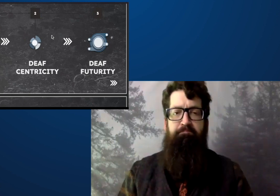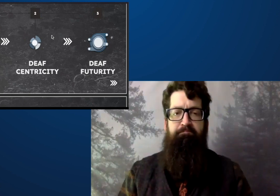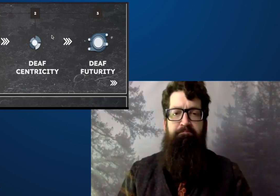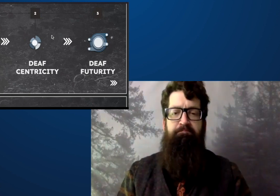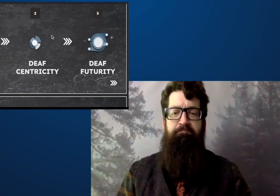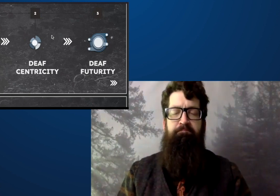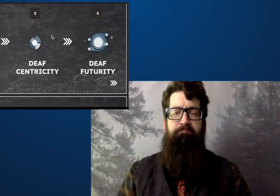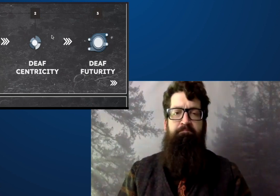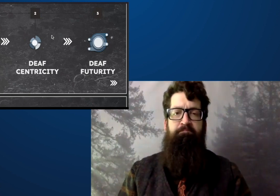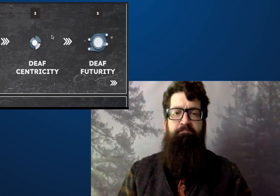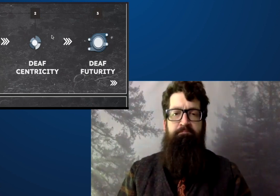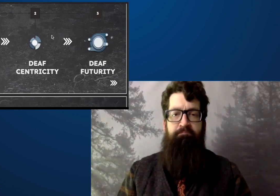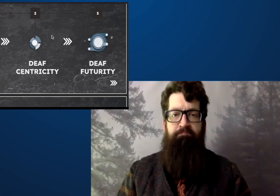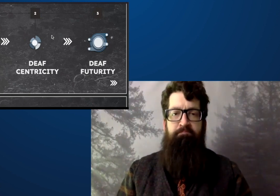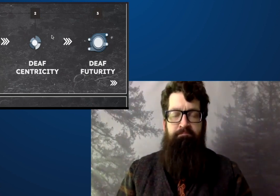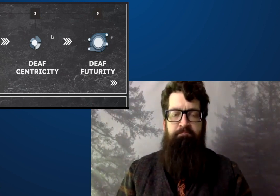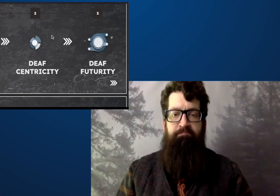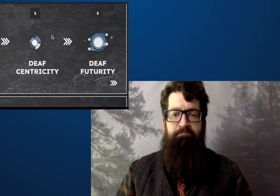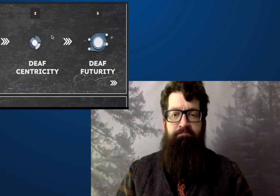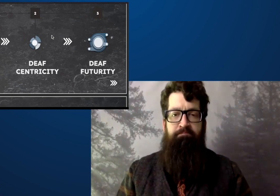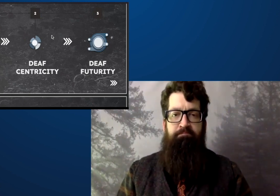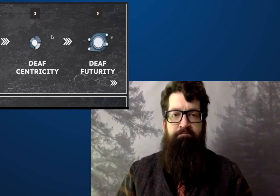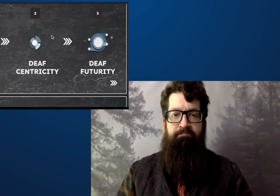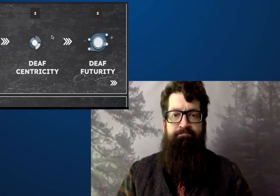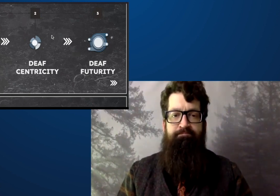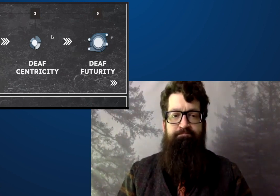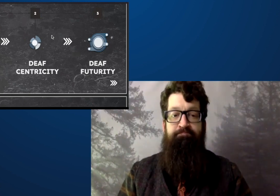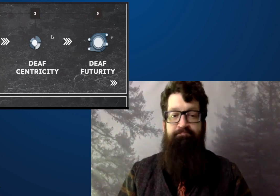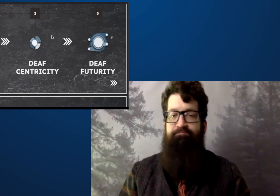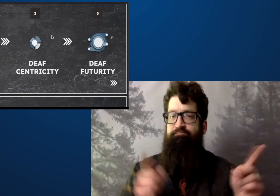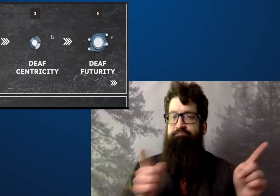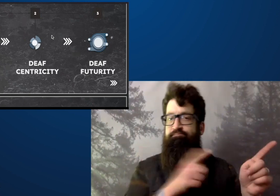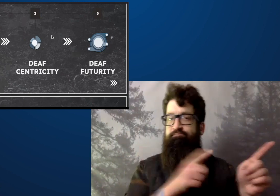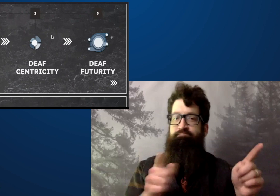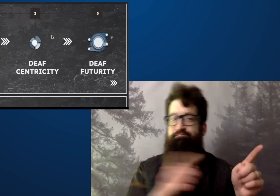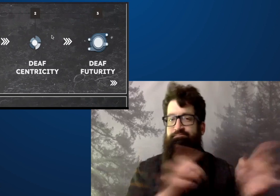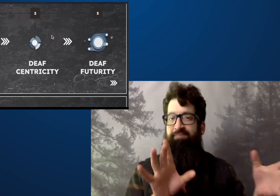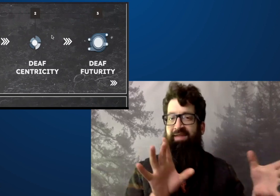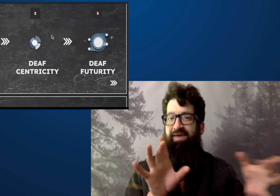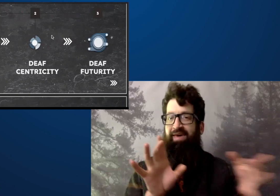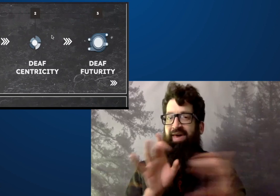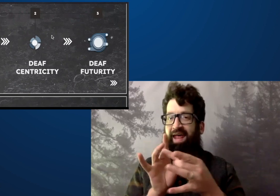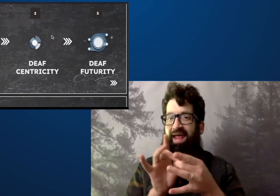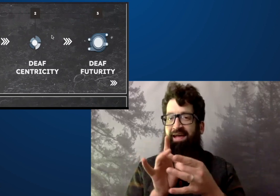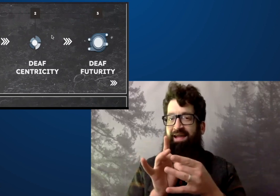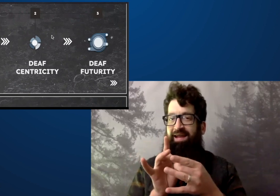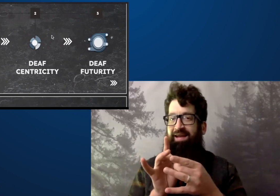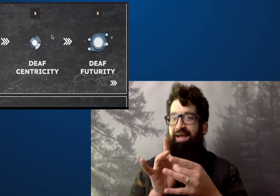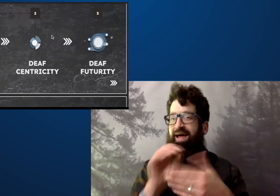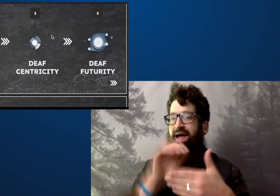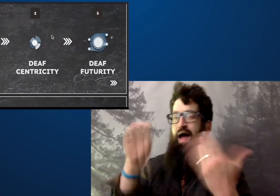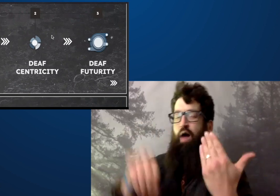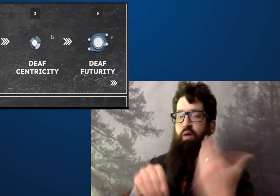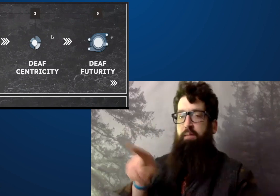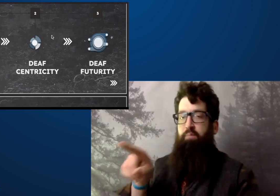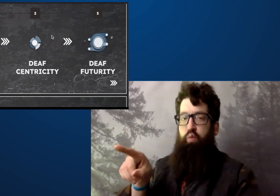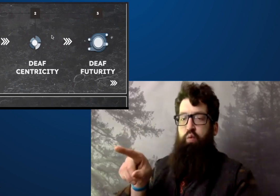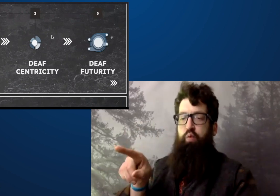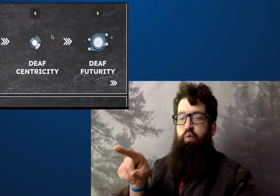deaf, centric at the center of all of this has to be deaf students and deaf people.